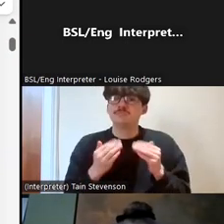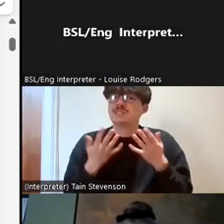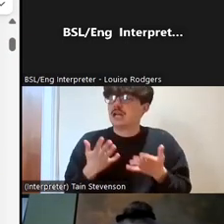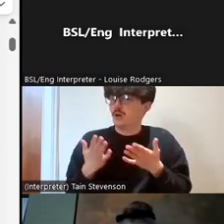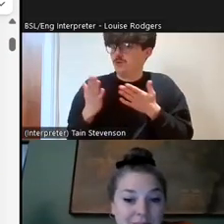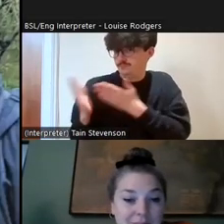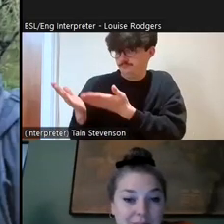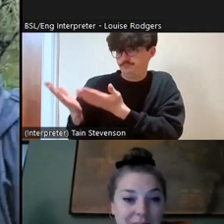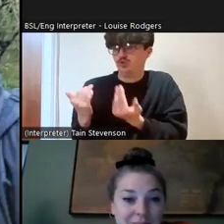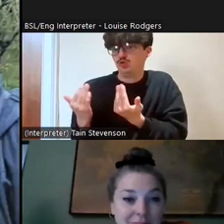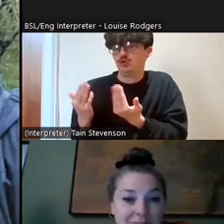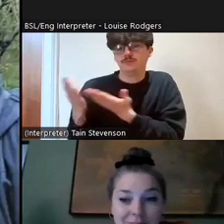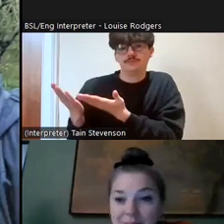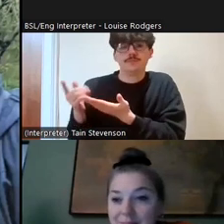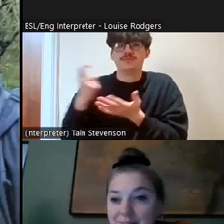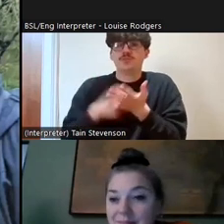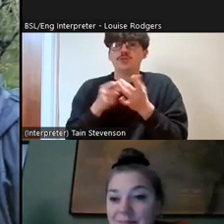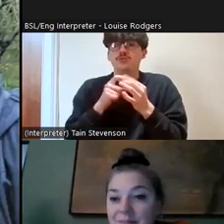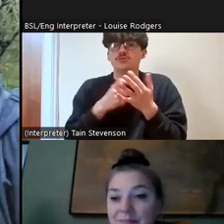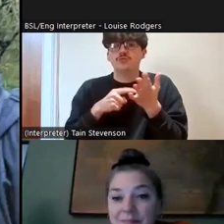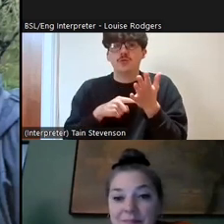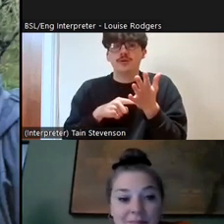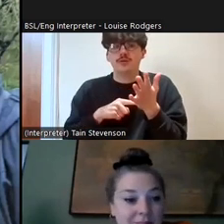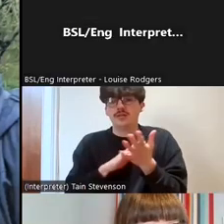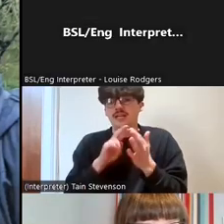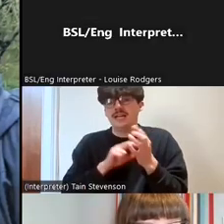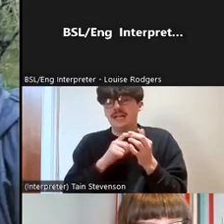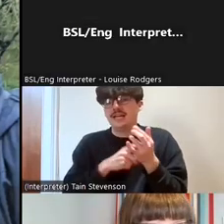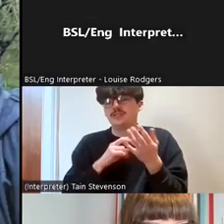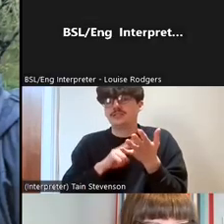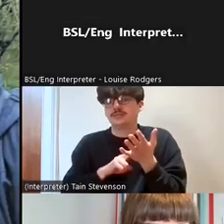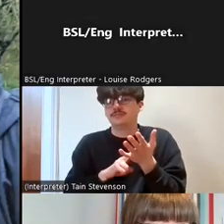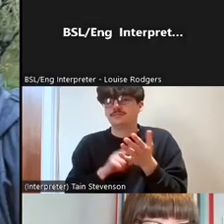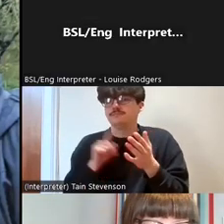next speaker, Robert Henderson. Robert Henderson is the Engagement Manager at Volunteer Matters